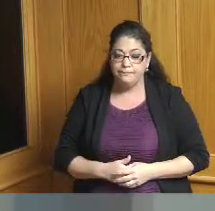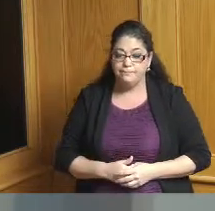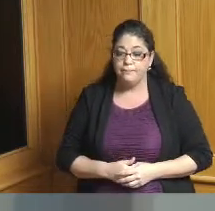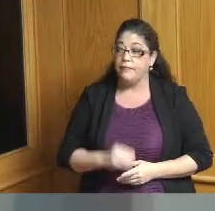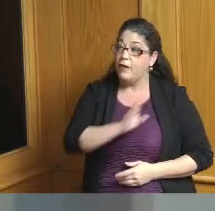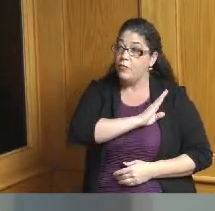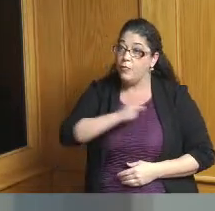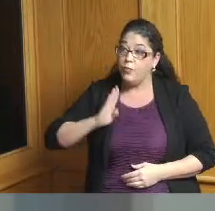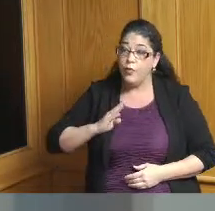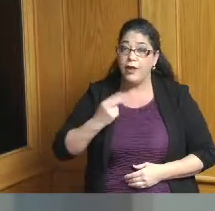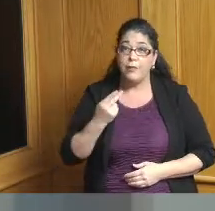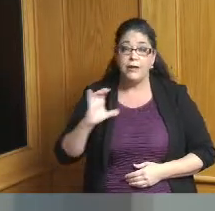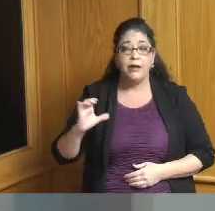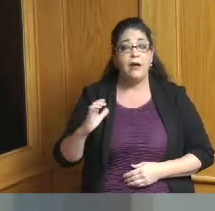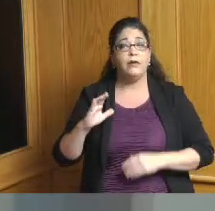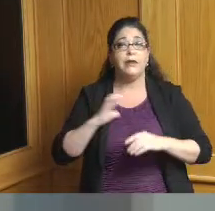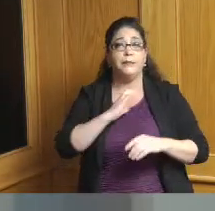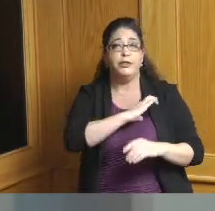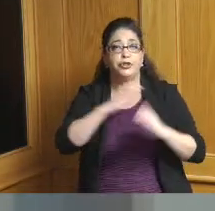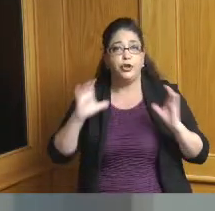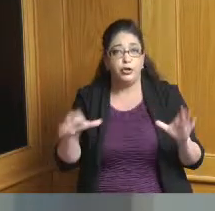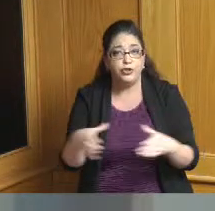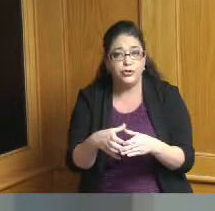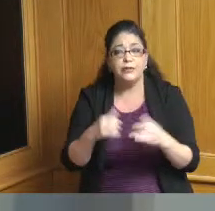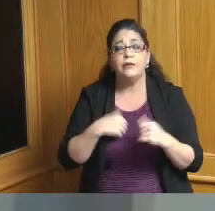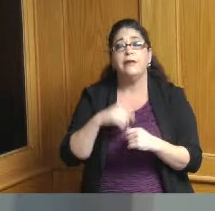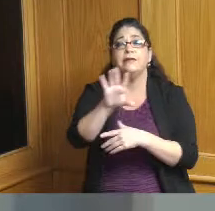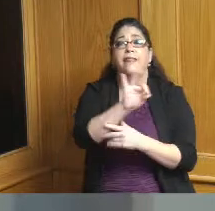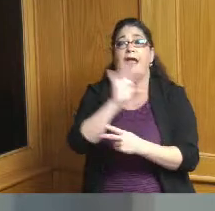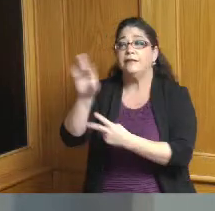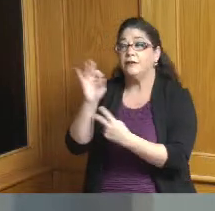County Commissioners is responsible for the selection of two representatives to serve on